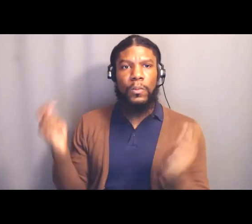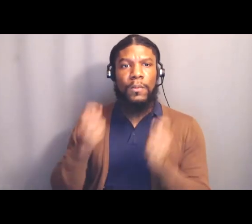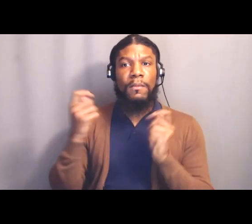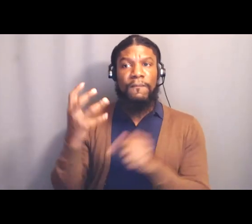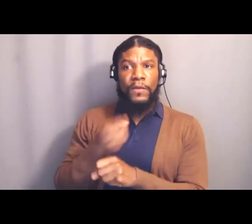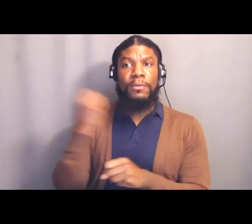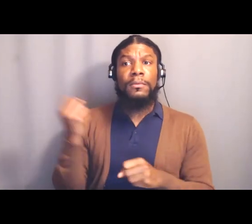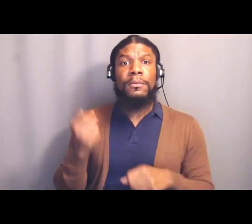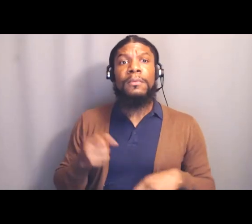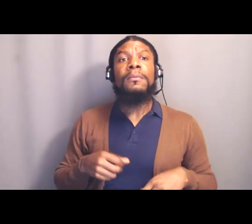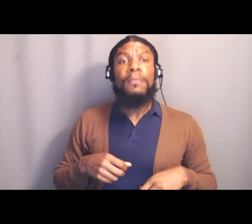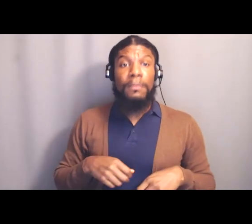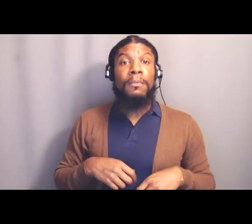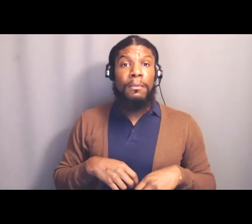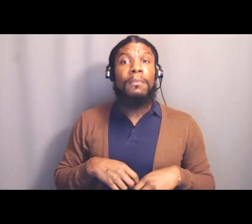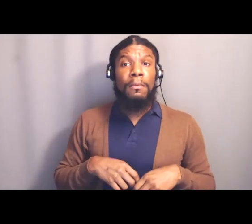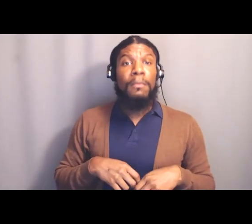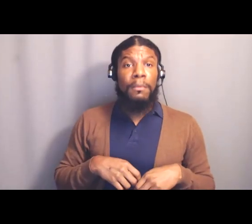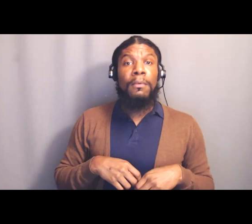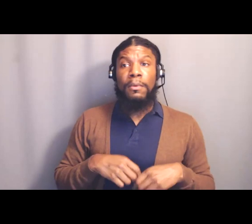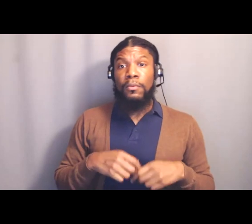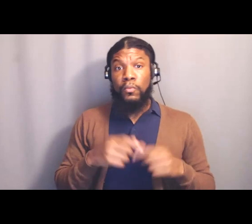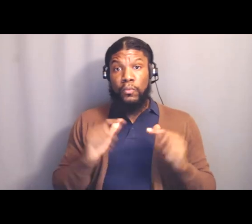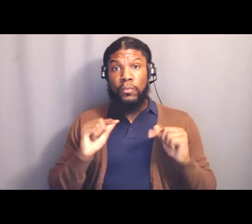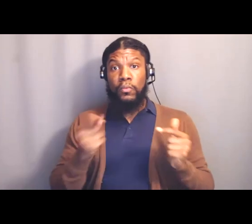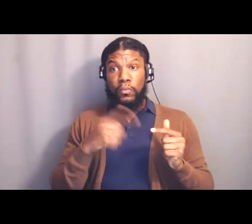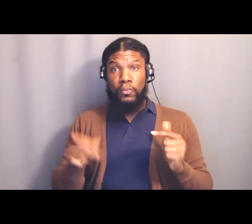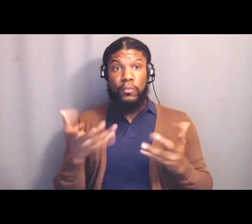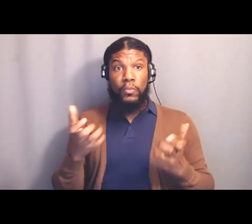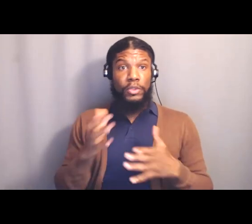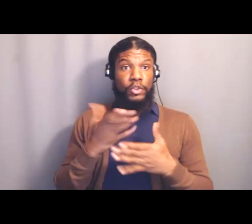their vision statements before we go into the build step?